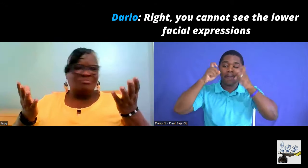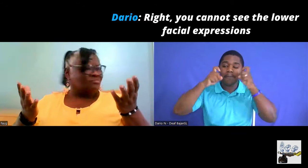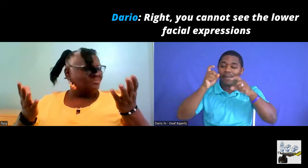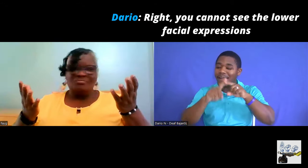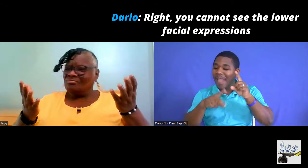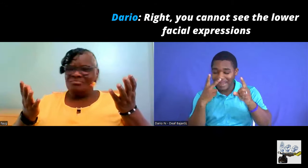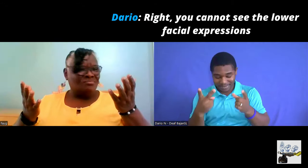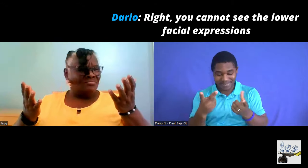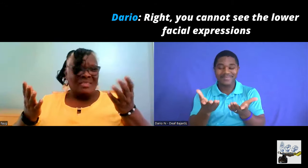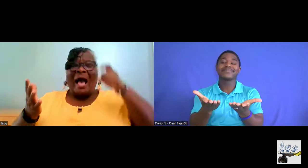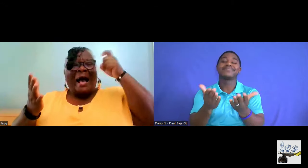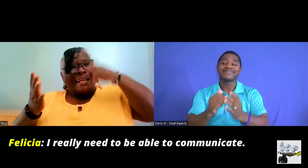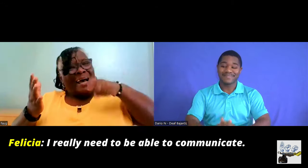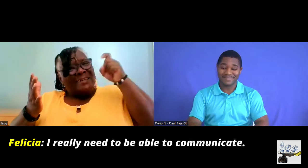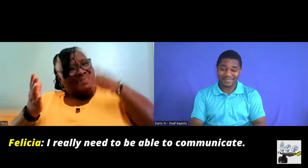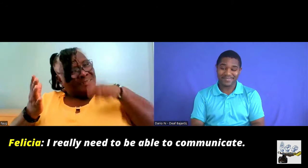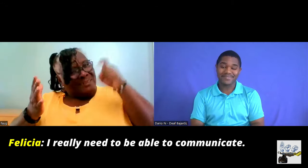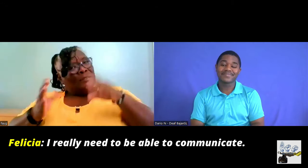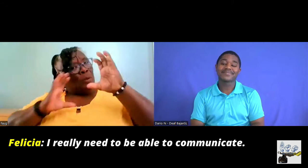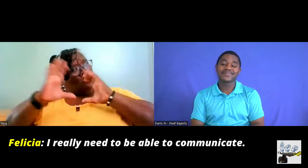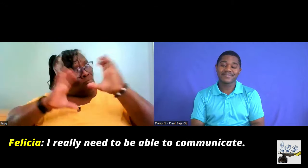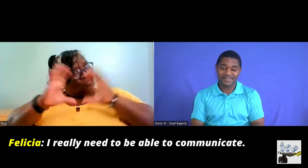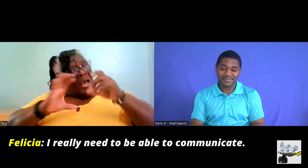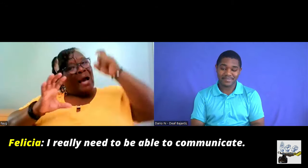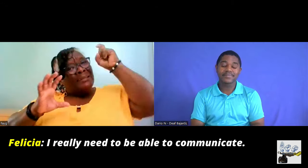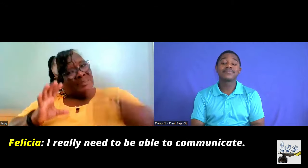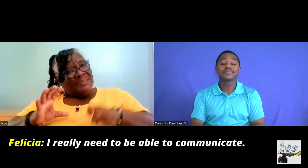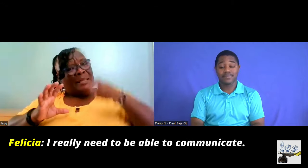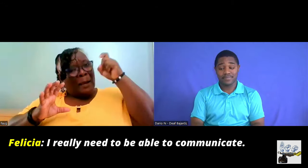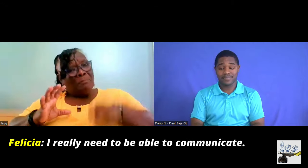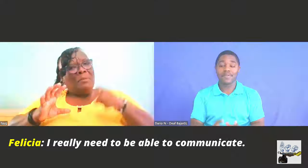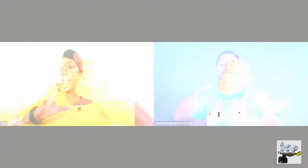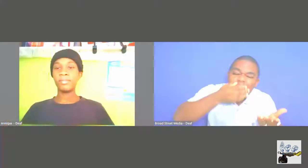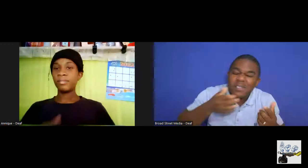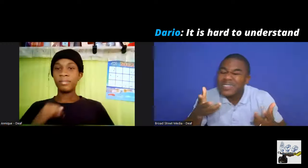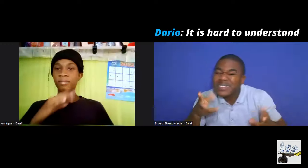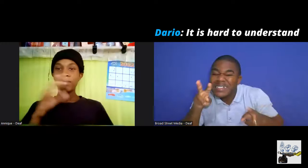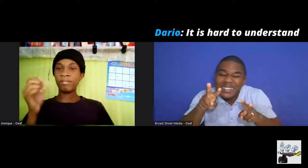cannot see the lower facial expressions I really need to be able to communicate.